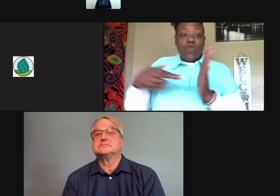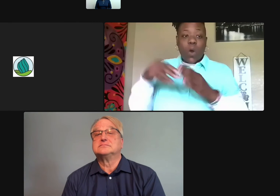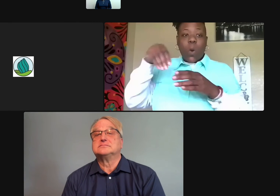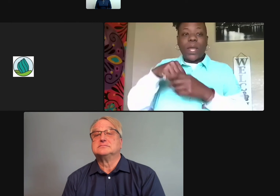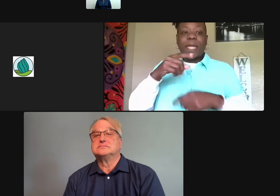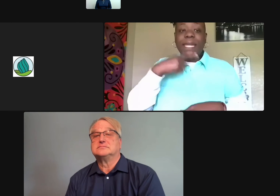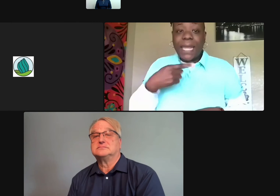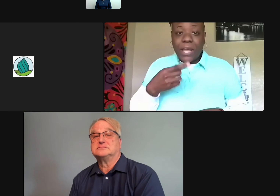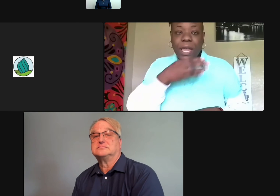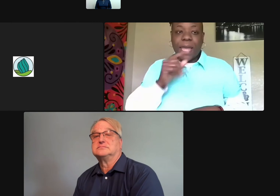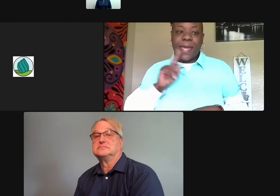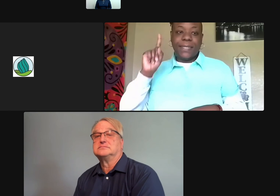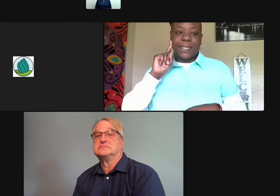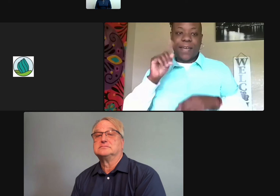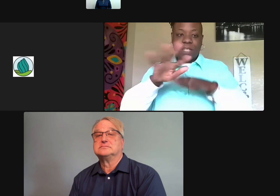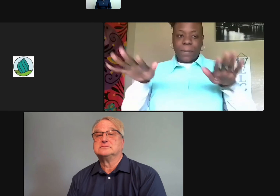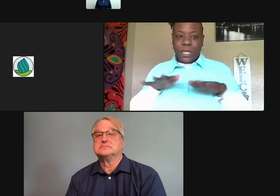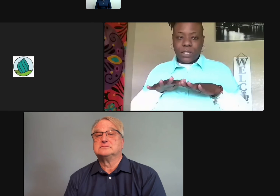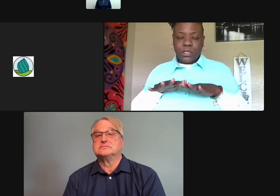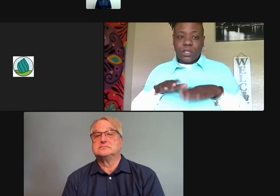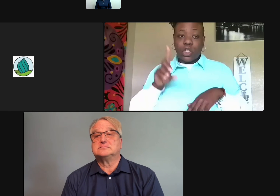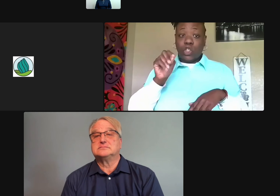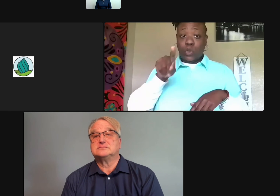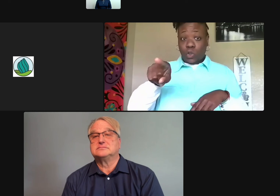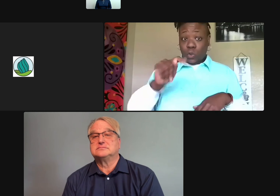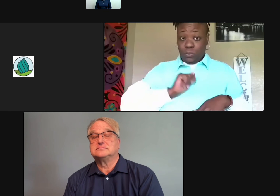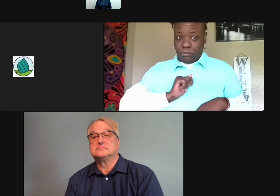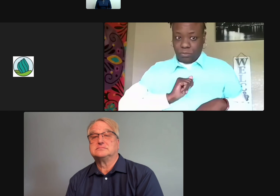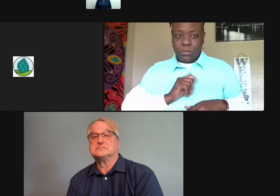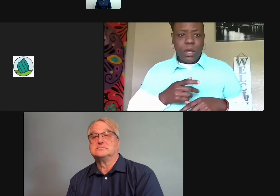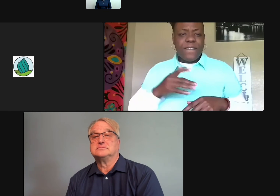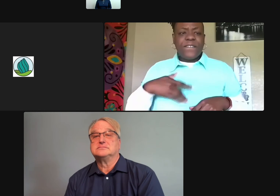play a role in hearing and deaf spaces?